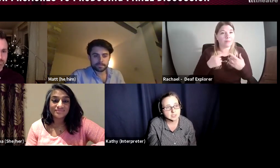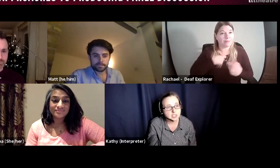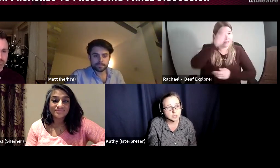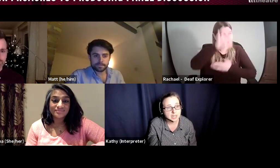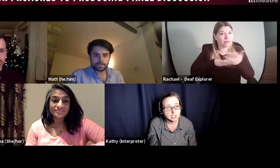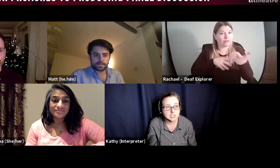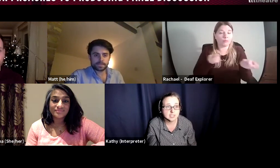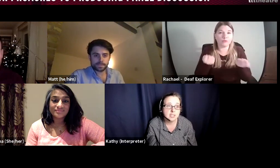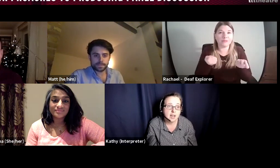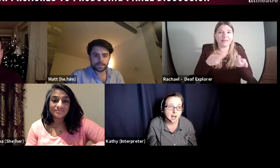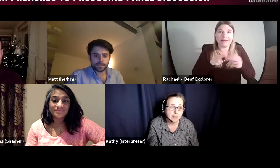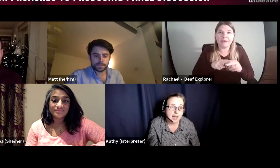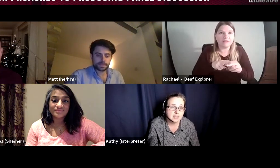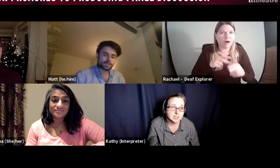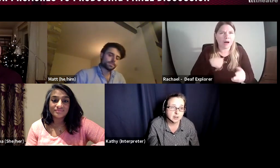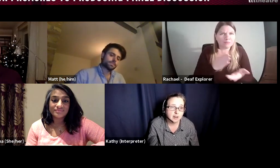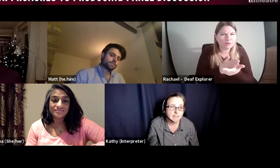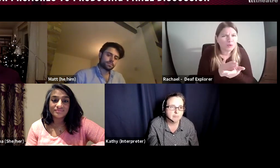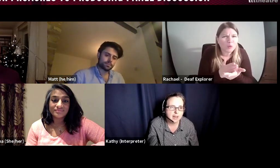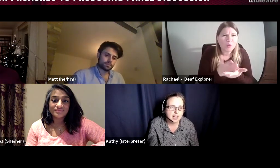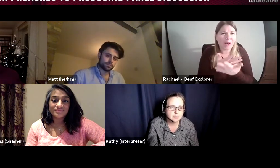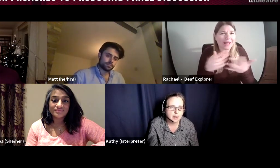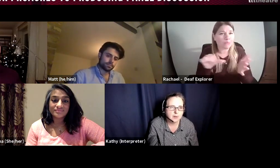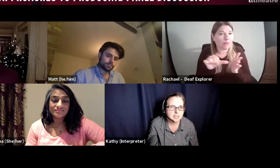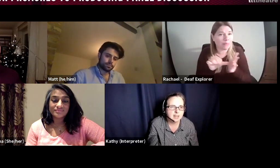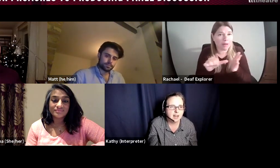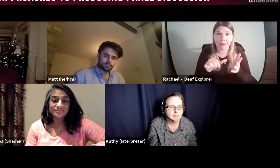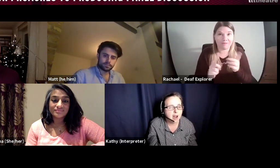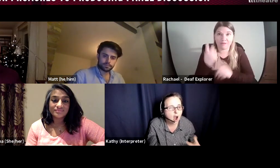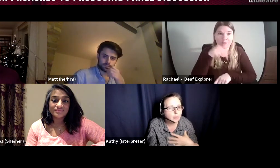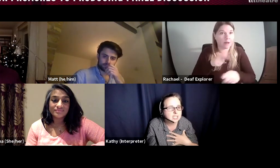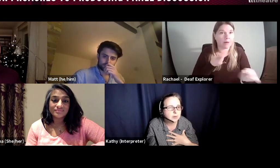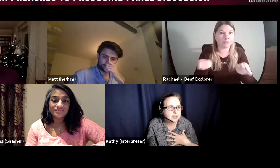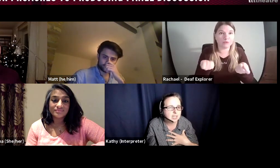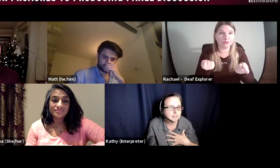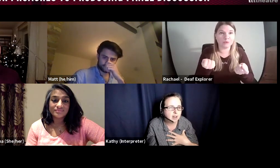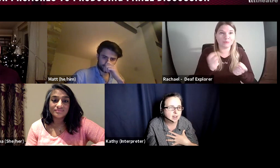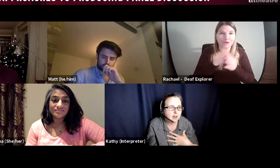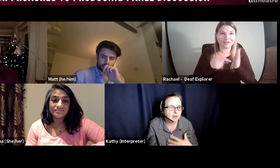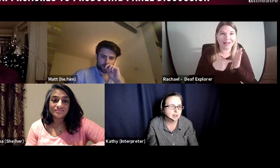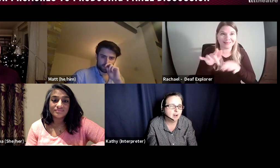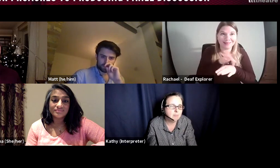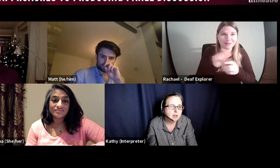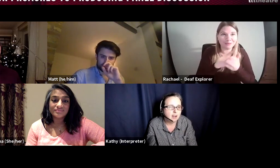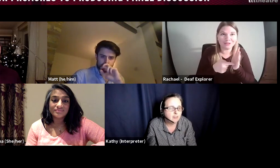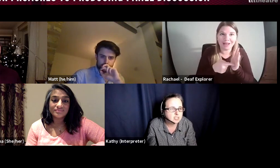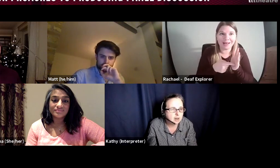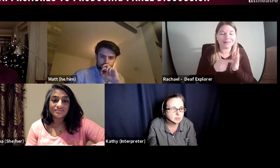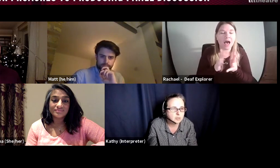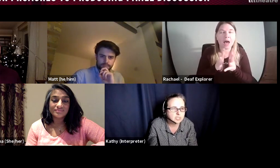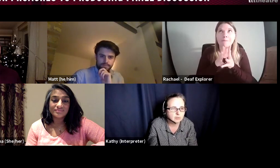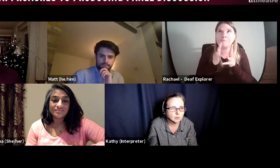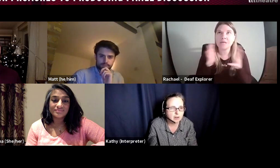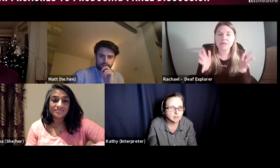would be interested, and for me I suppose my own experience, if I am a first time producer or if I